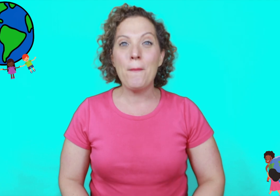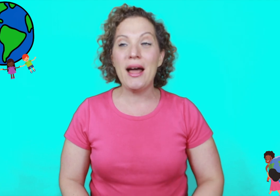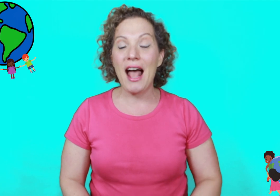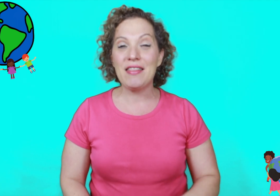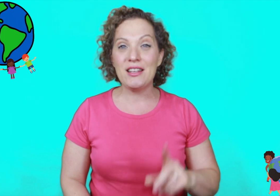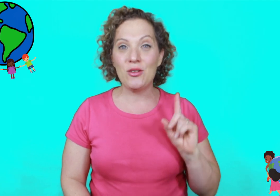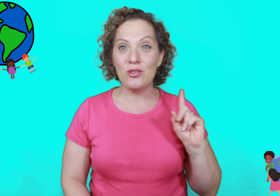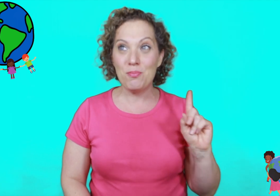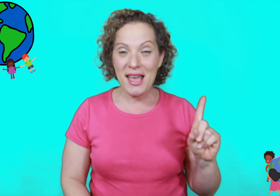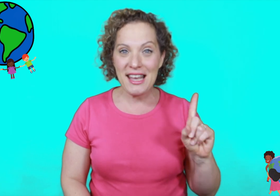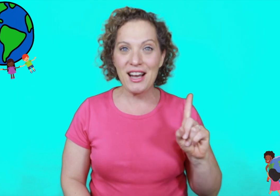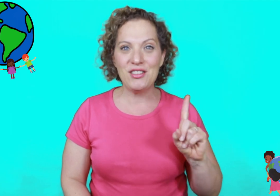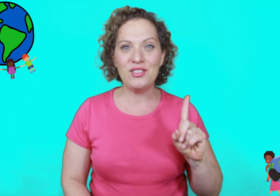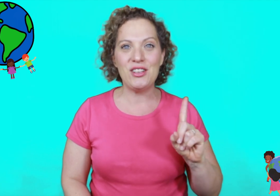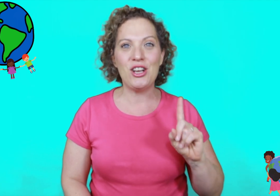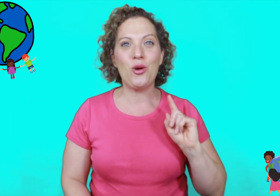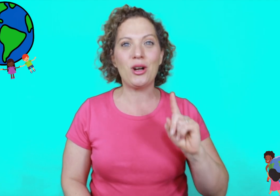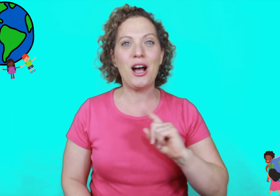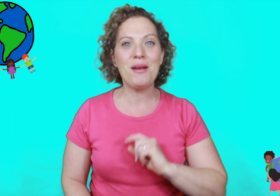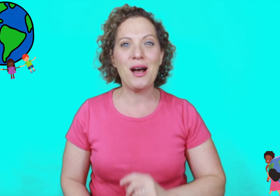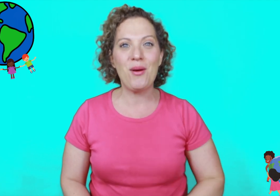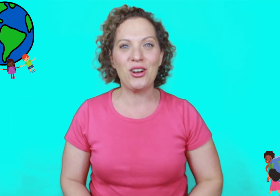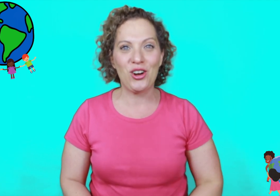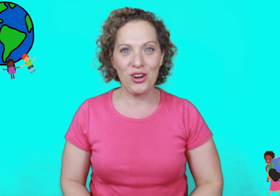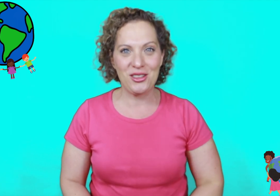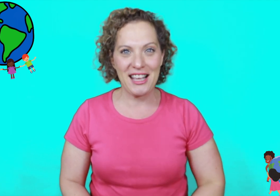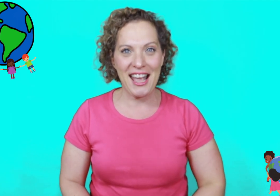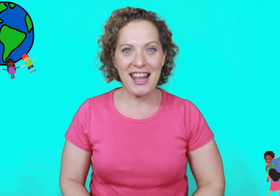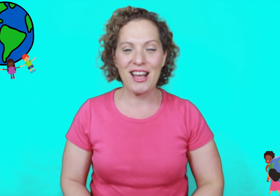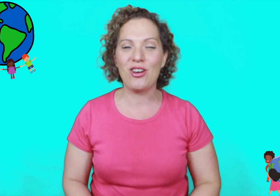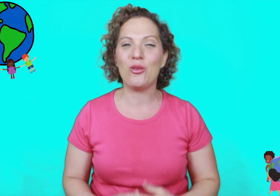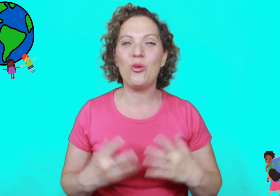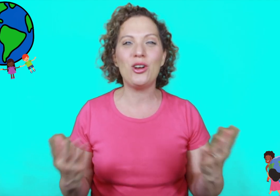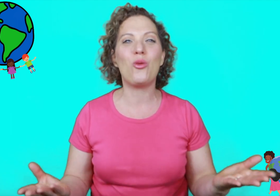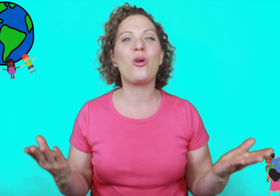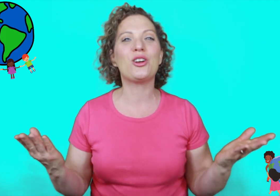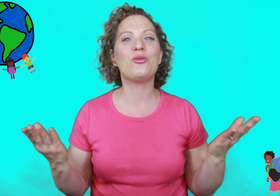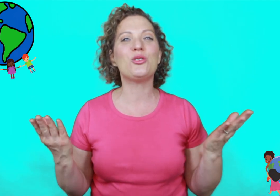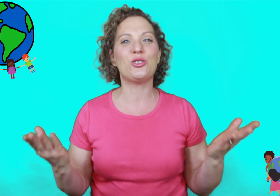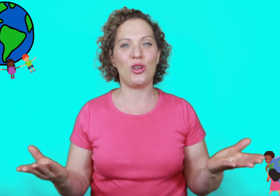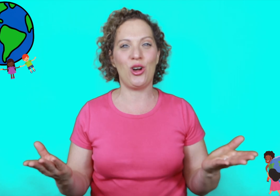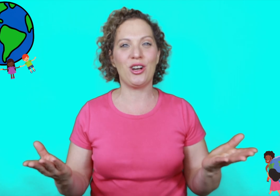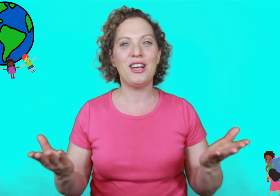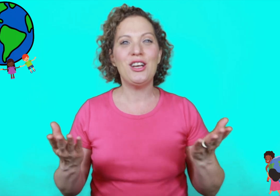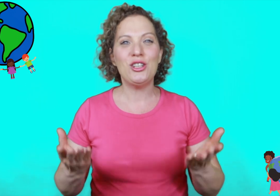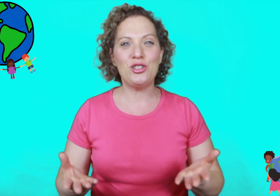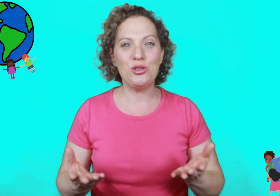but at the making of this video we're coming up on Earth Day and I thought what a wonderful song to